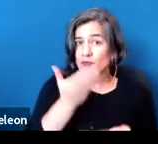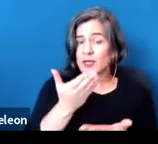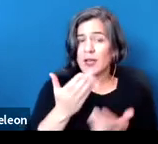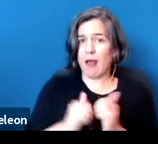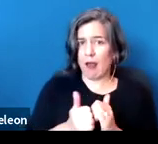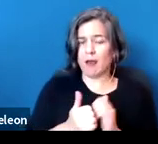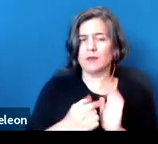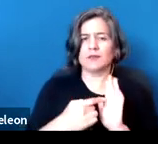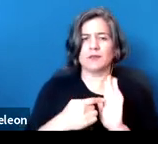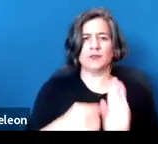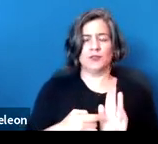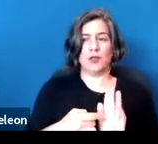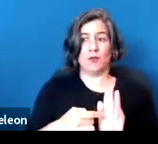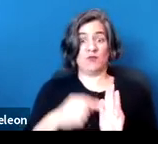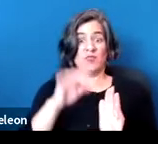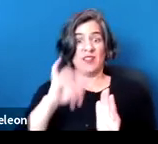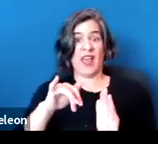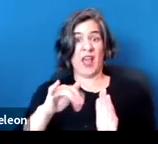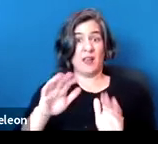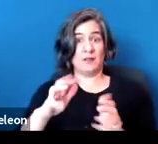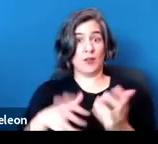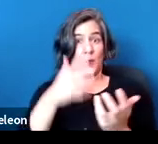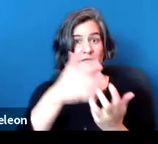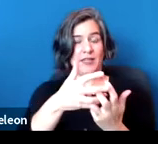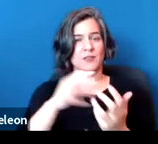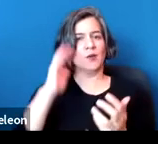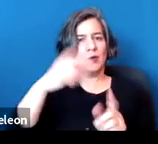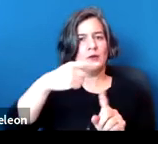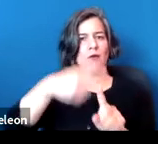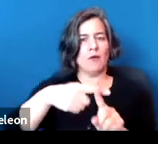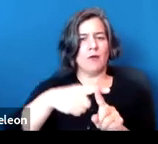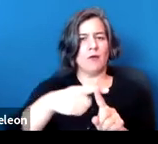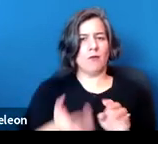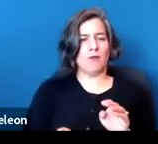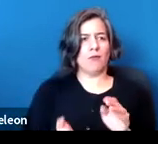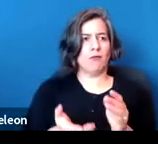that the desired accommodation will affirmatively enhance a disabled tenant's